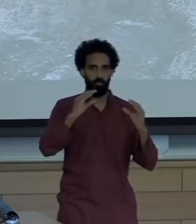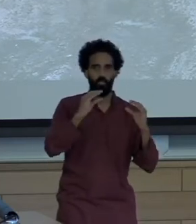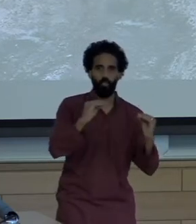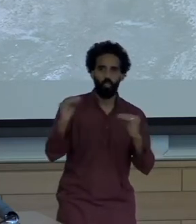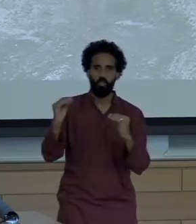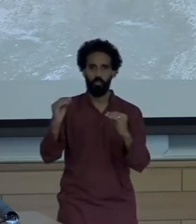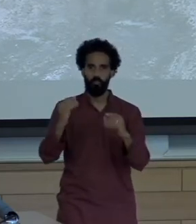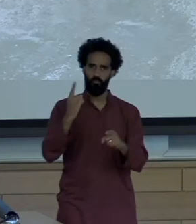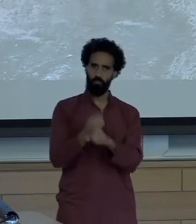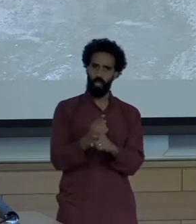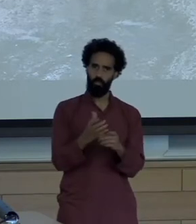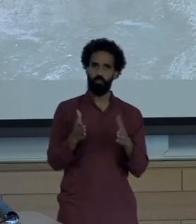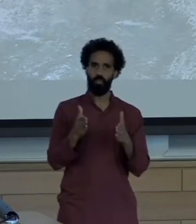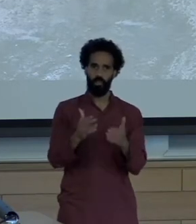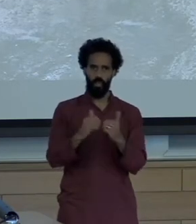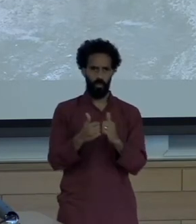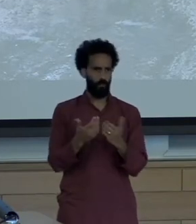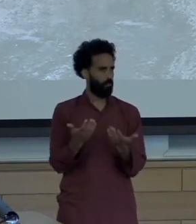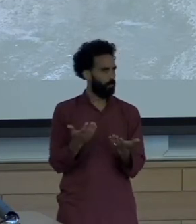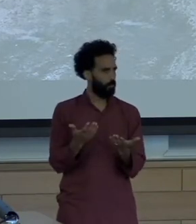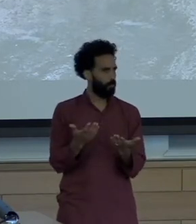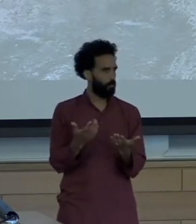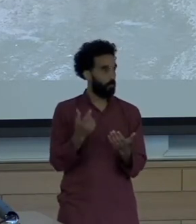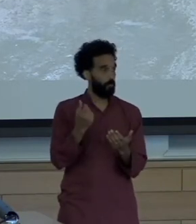And inform them not only about what is happening